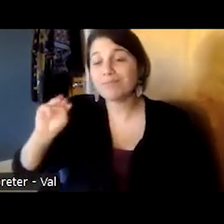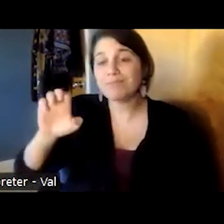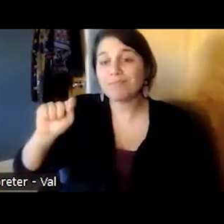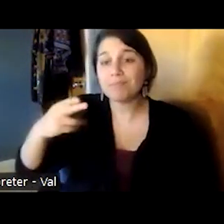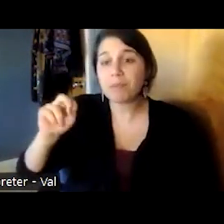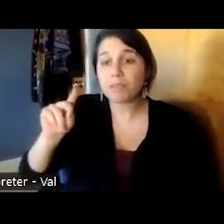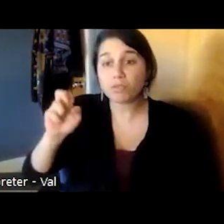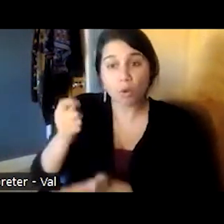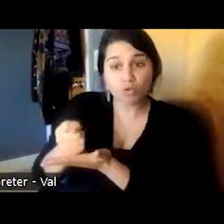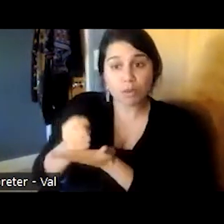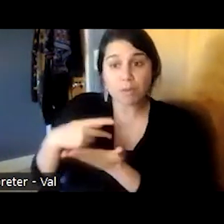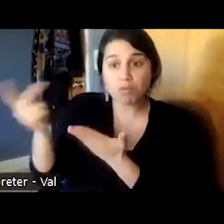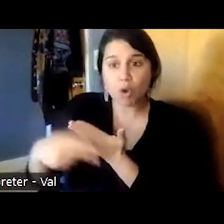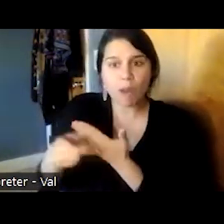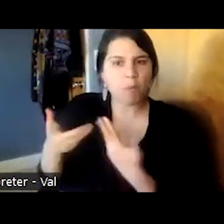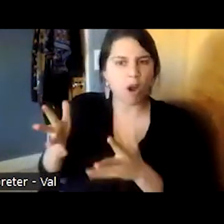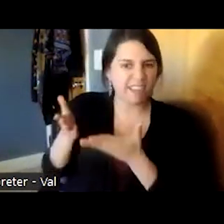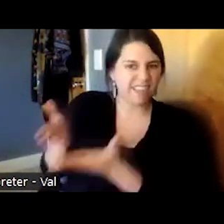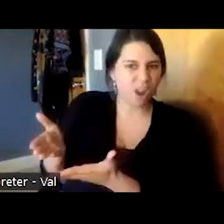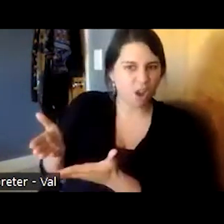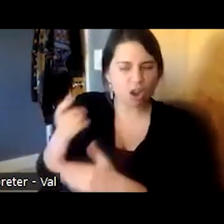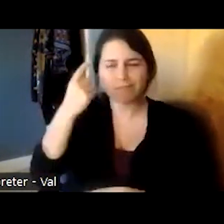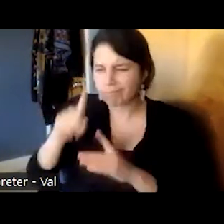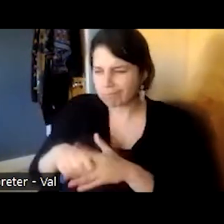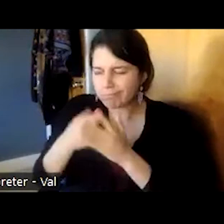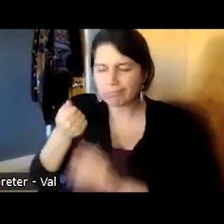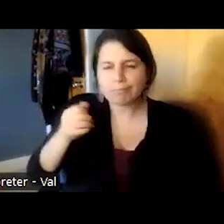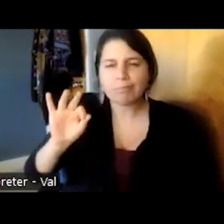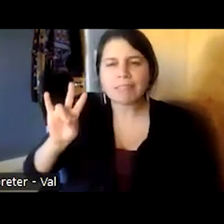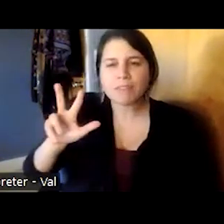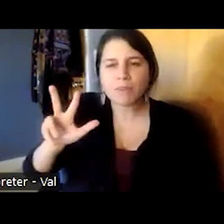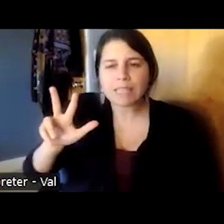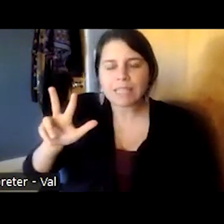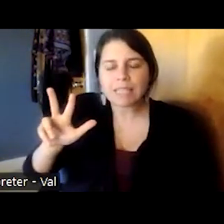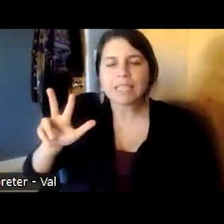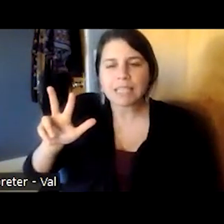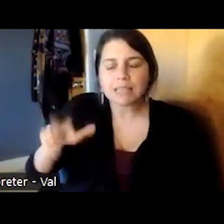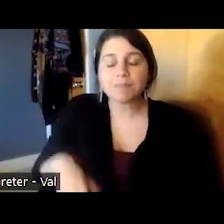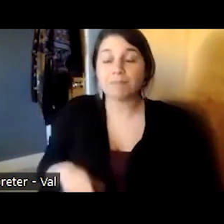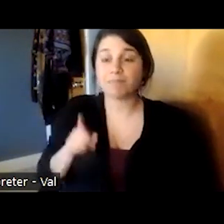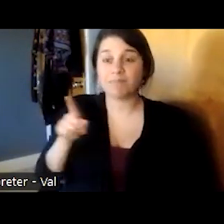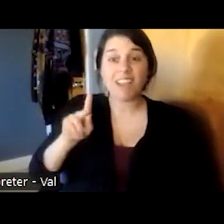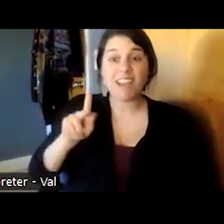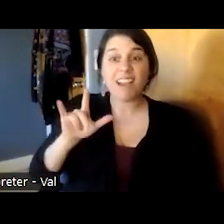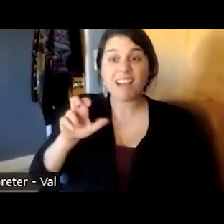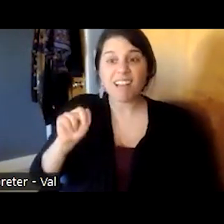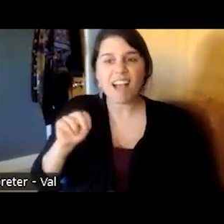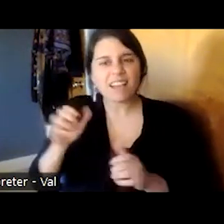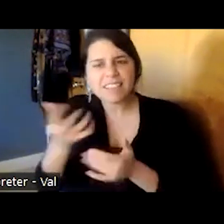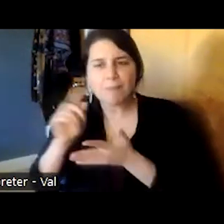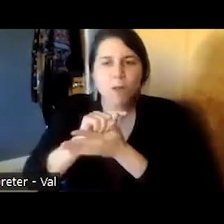was already in existence it had started in 1973. he did several very interesting integrative things